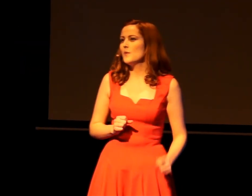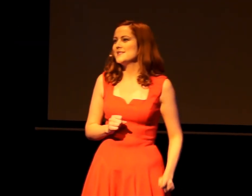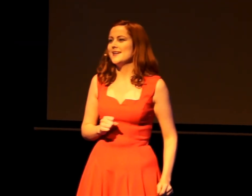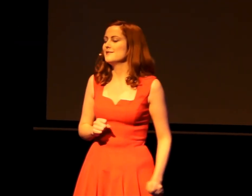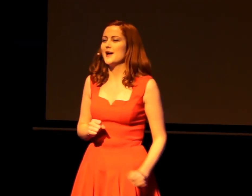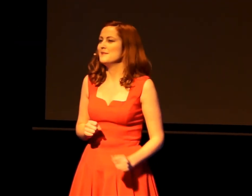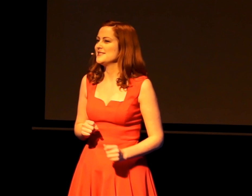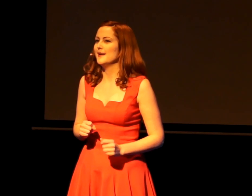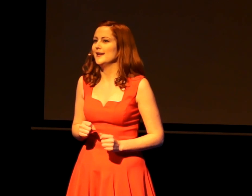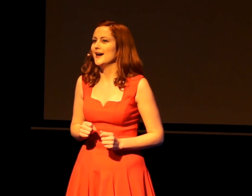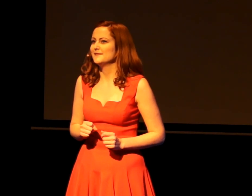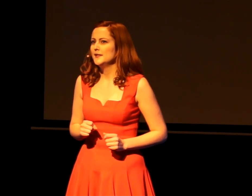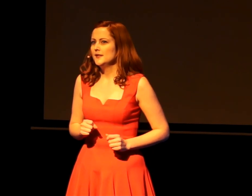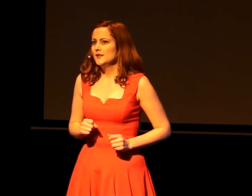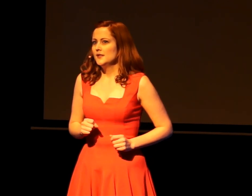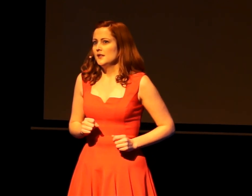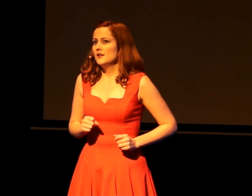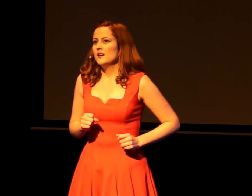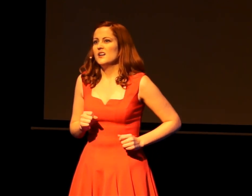but I know, one day, he'll come into my life.